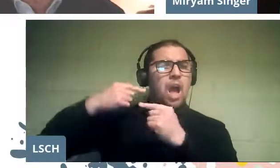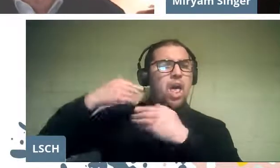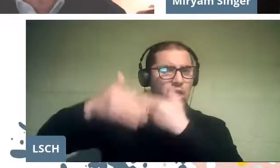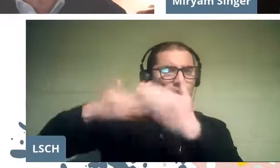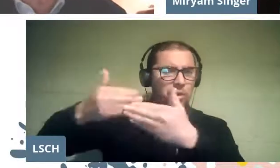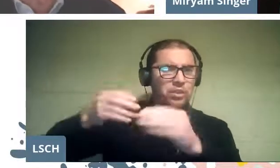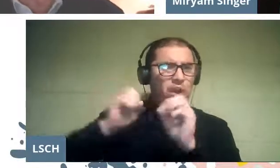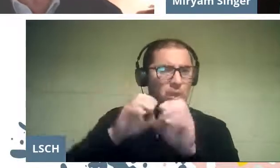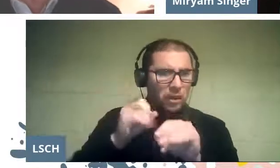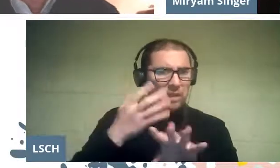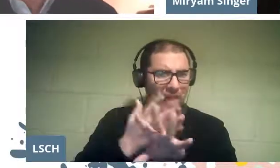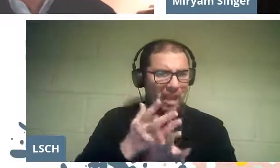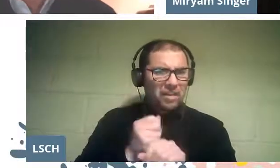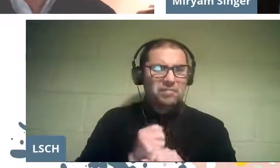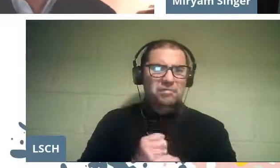that you have quoted?